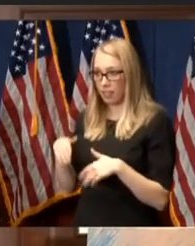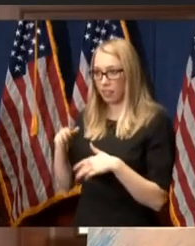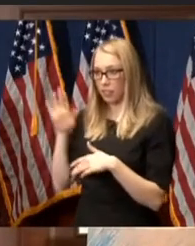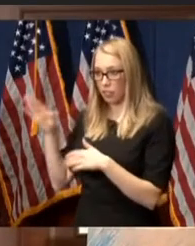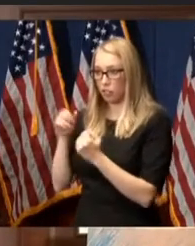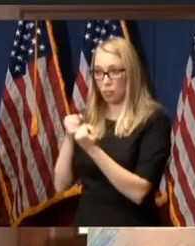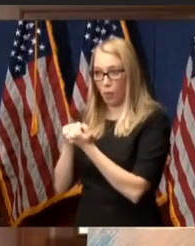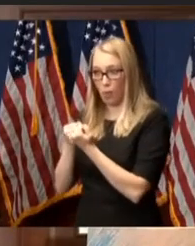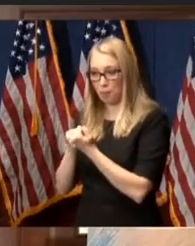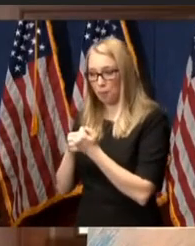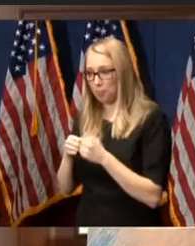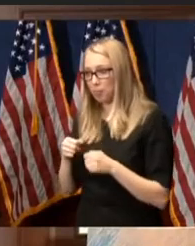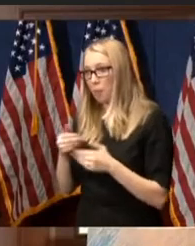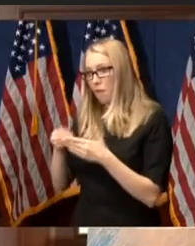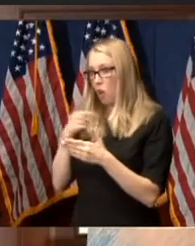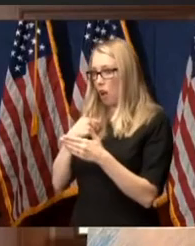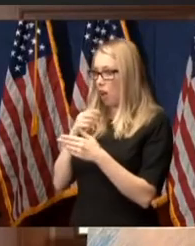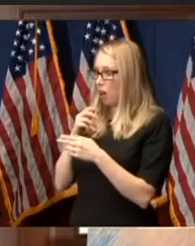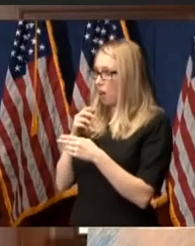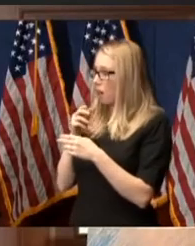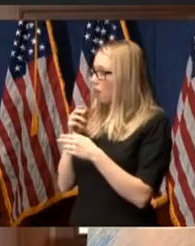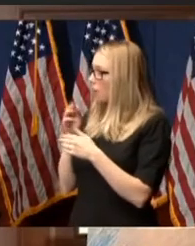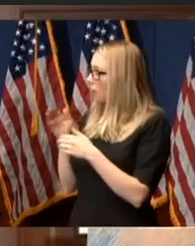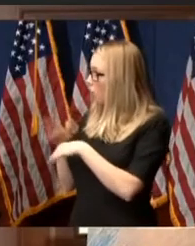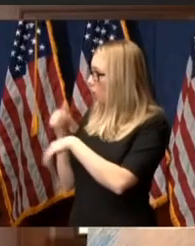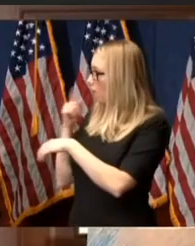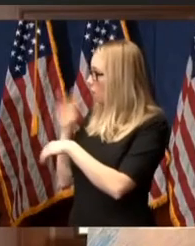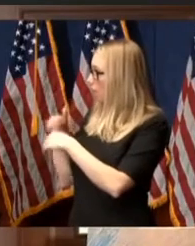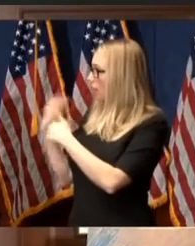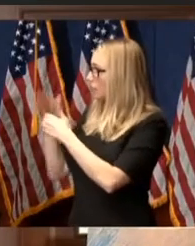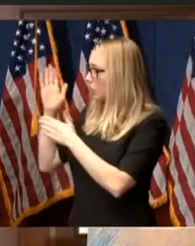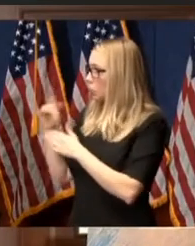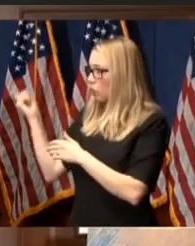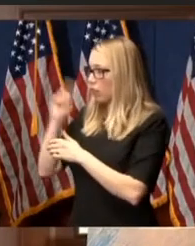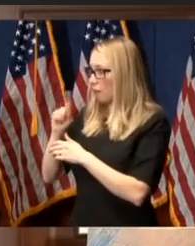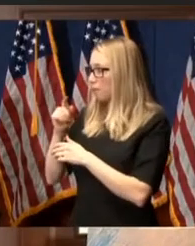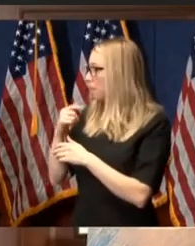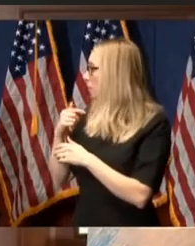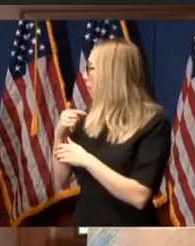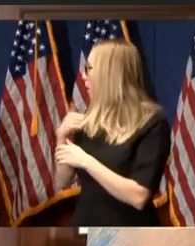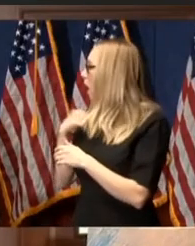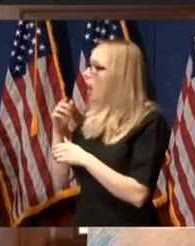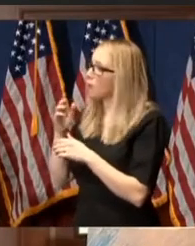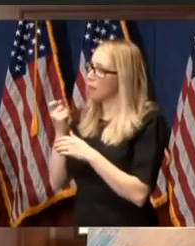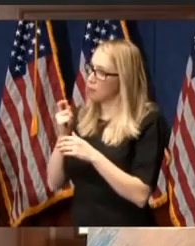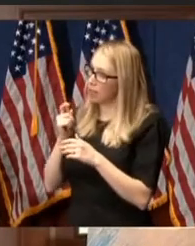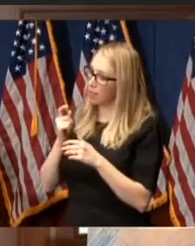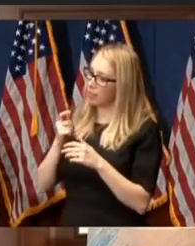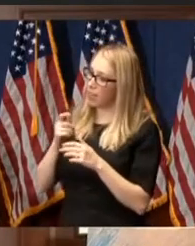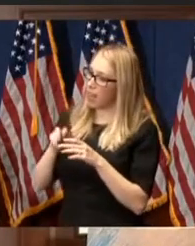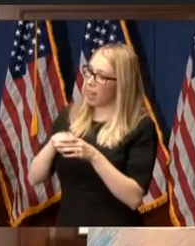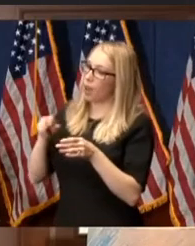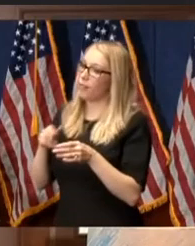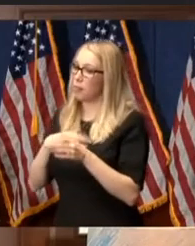Before I call on our next speaker, okay, I’m gonna go Anita here for a second.